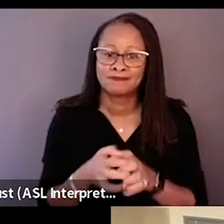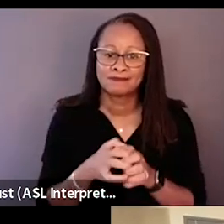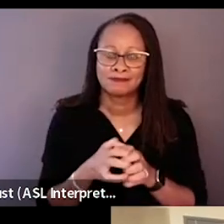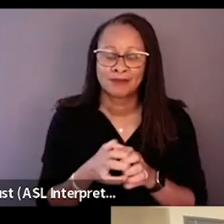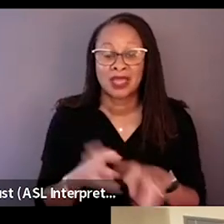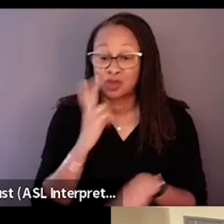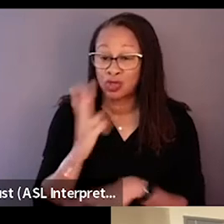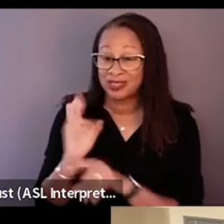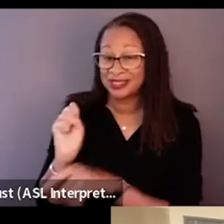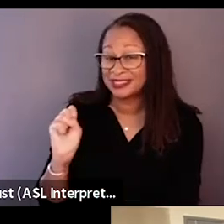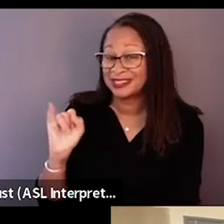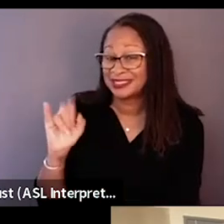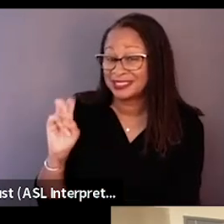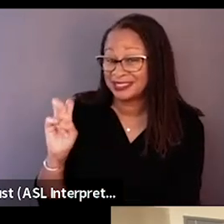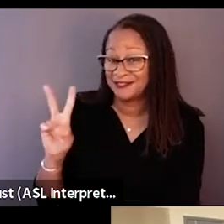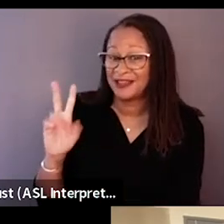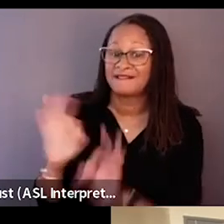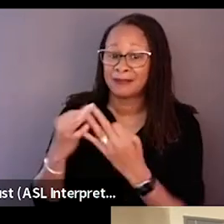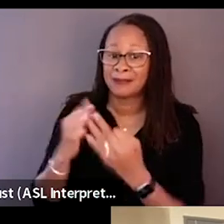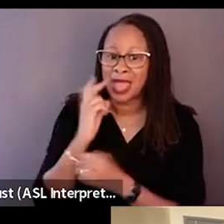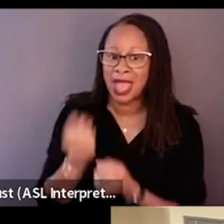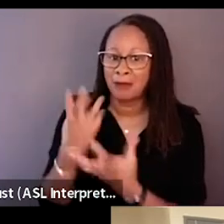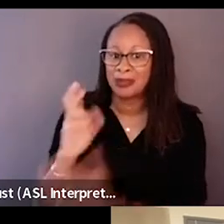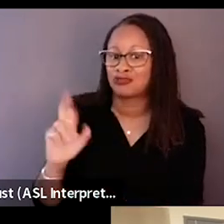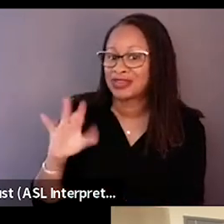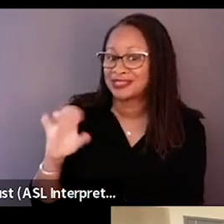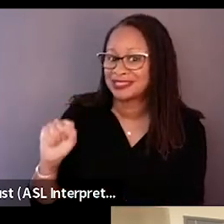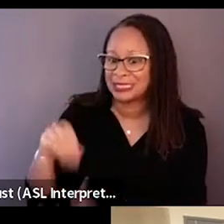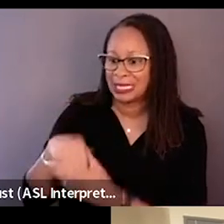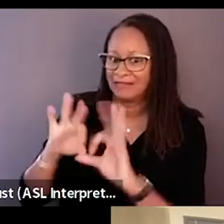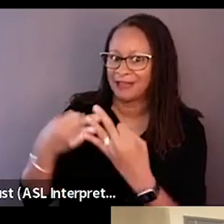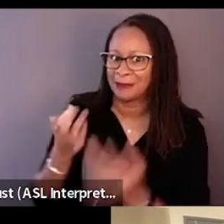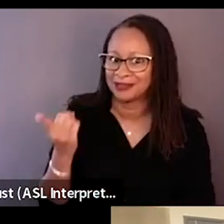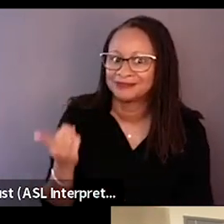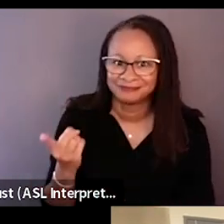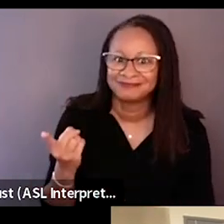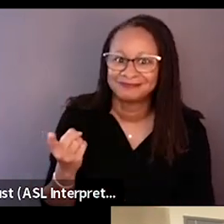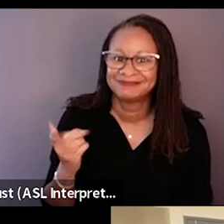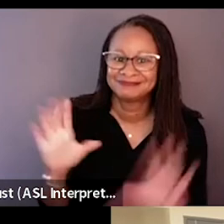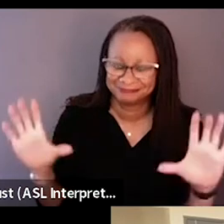you look at how many races are in that family, it is a microcosm of our country.